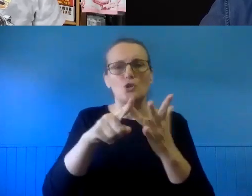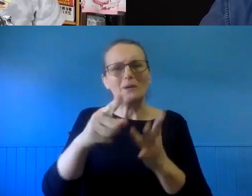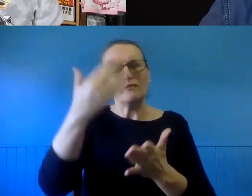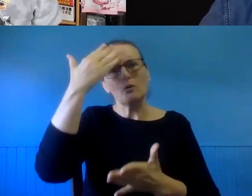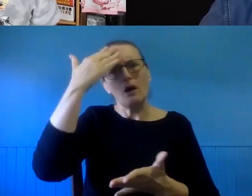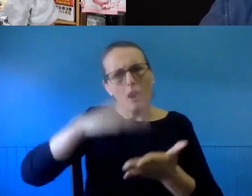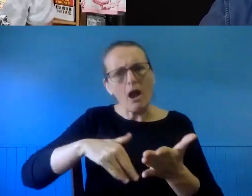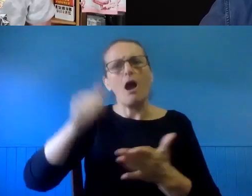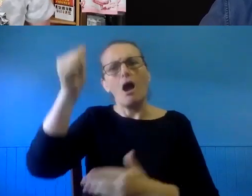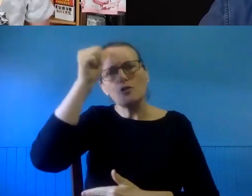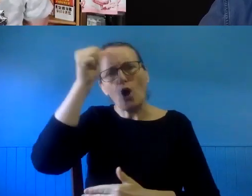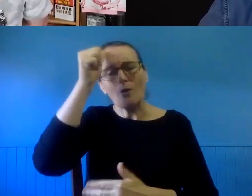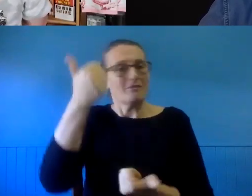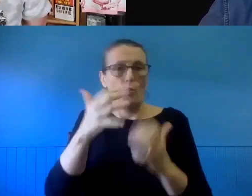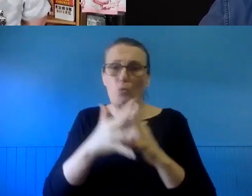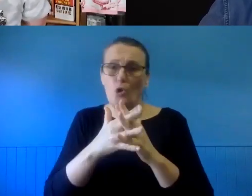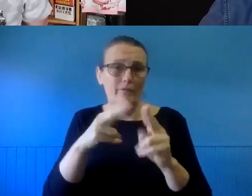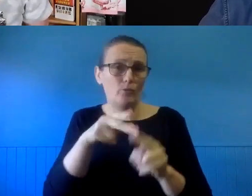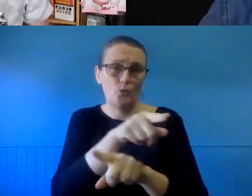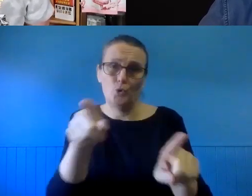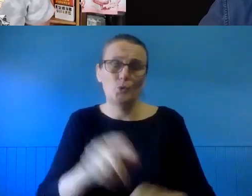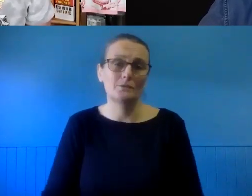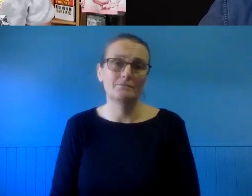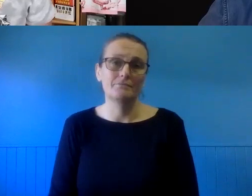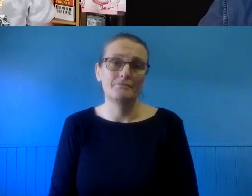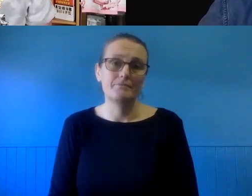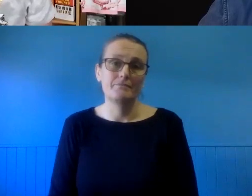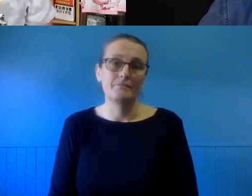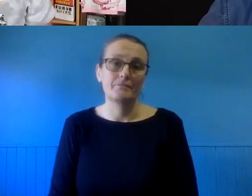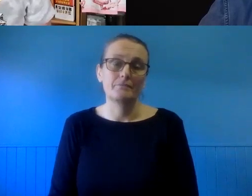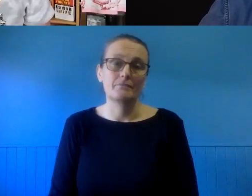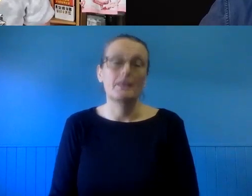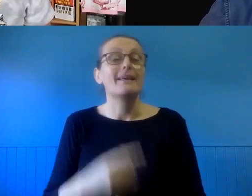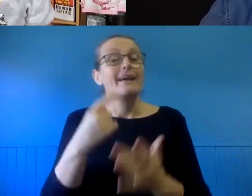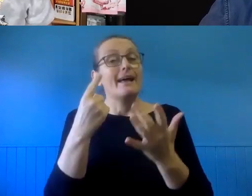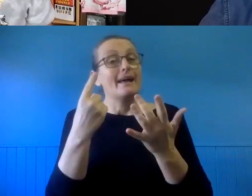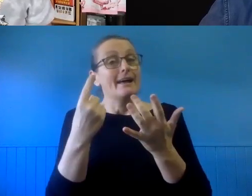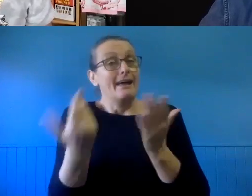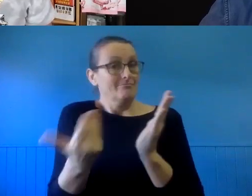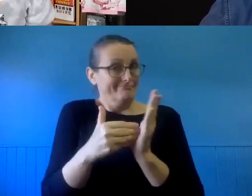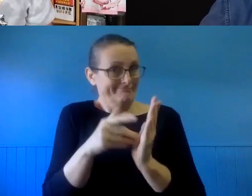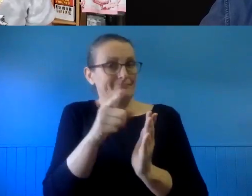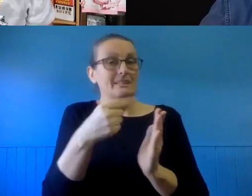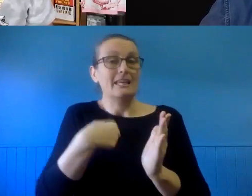useful. The caveat I will say is when you are looking for cop